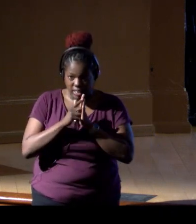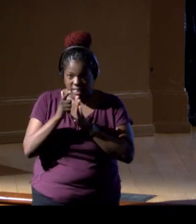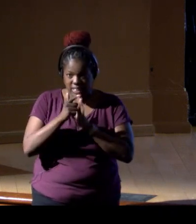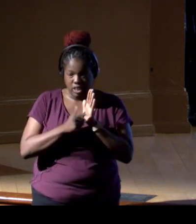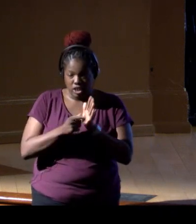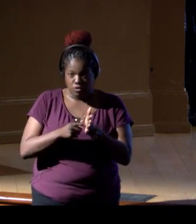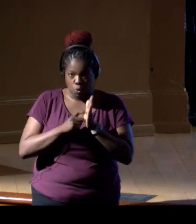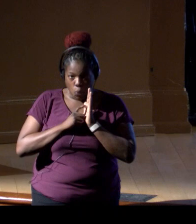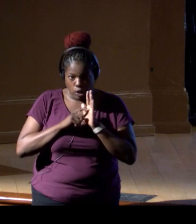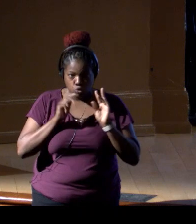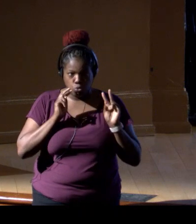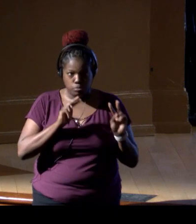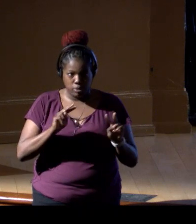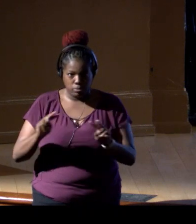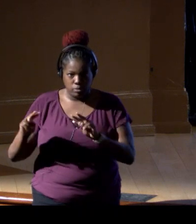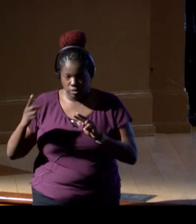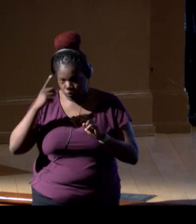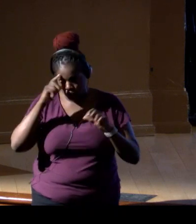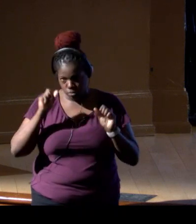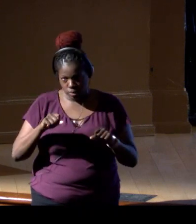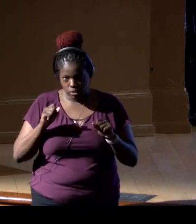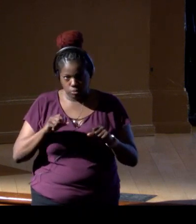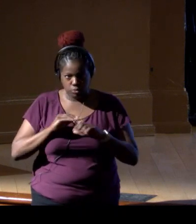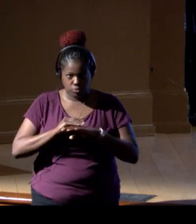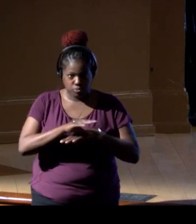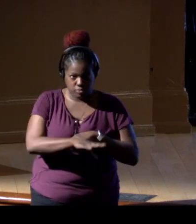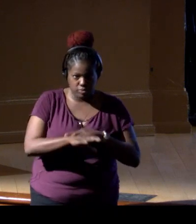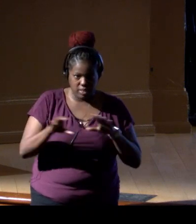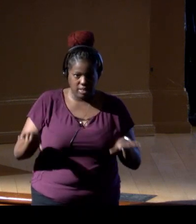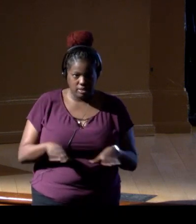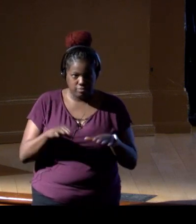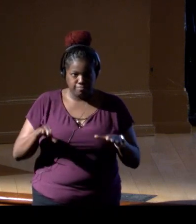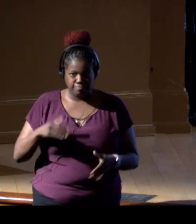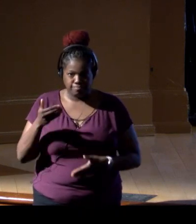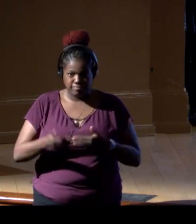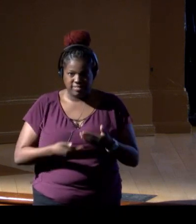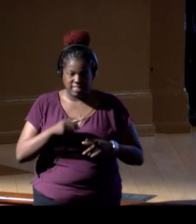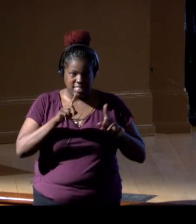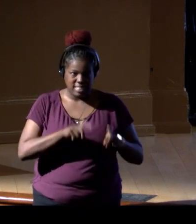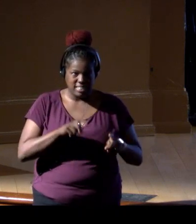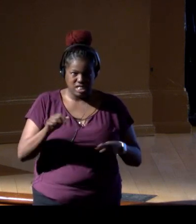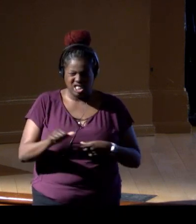to monitor for the potential effects of those activities, the testing and training, right?